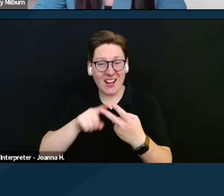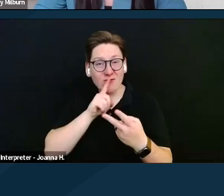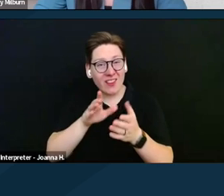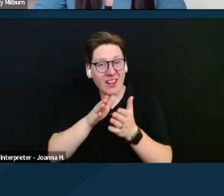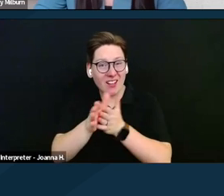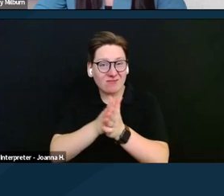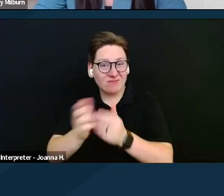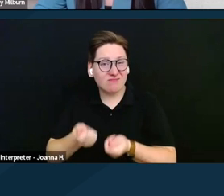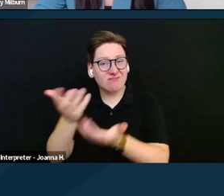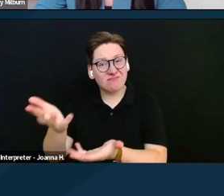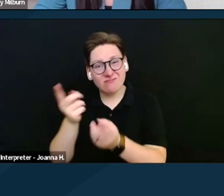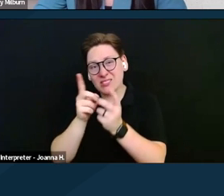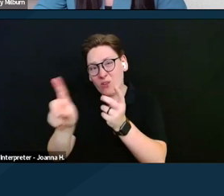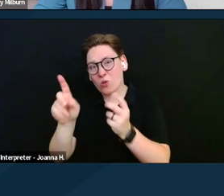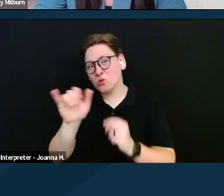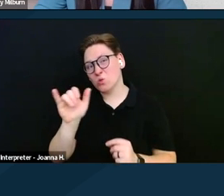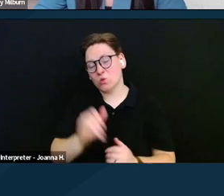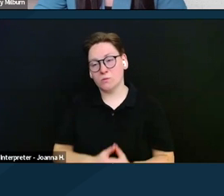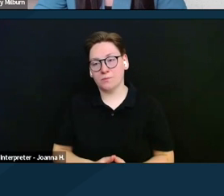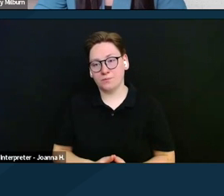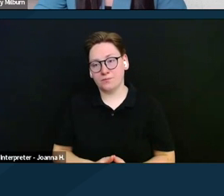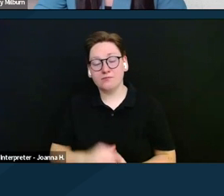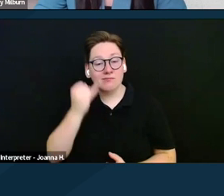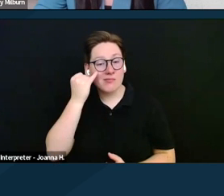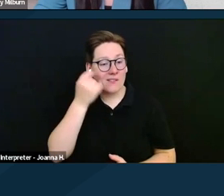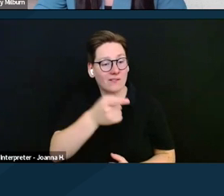Benefits can be eliminated due to the spouse's assets